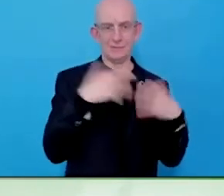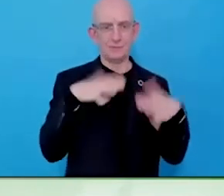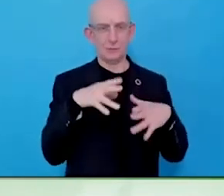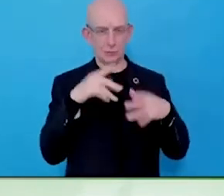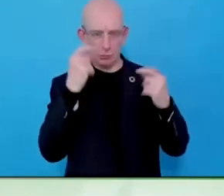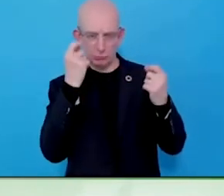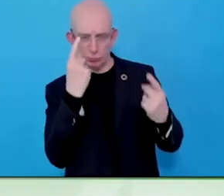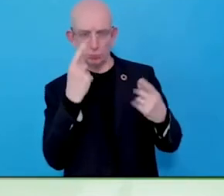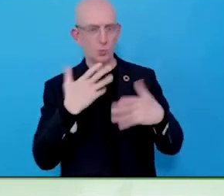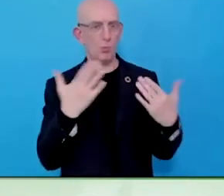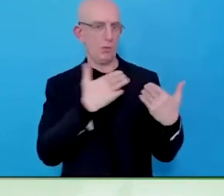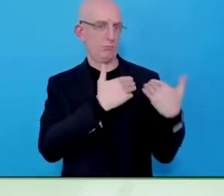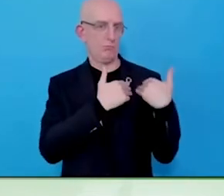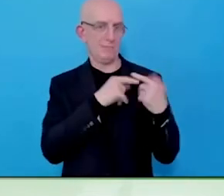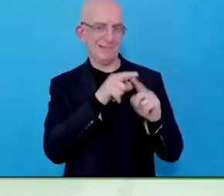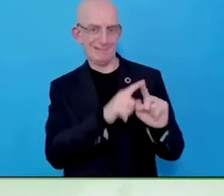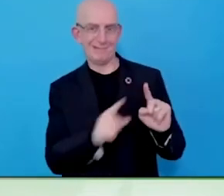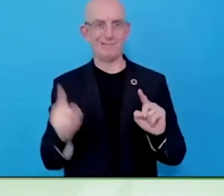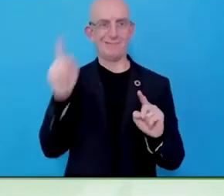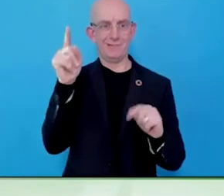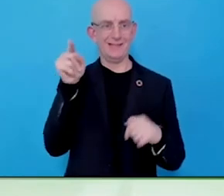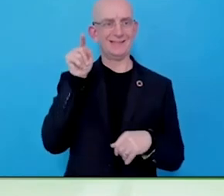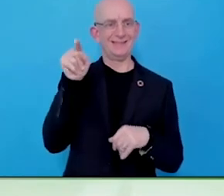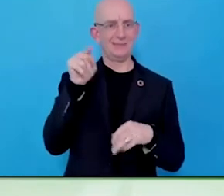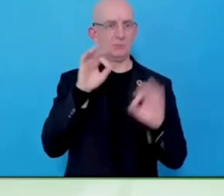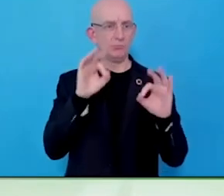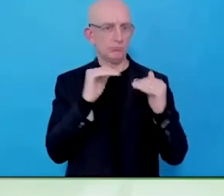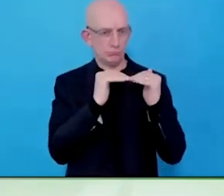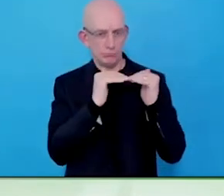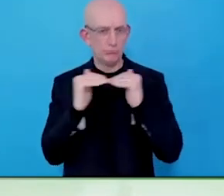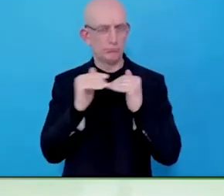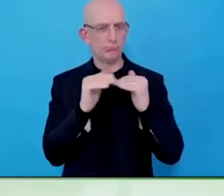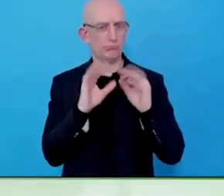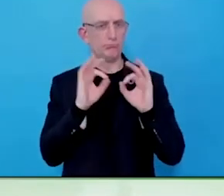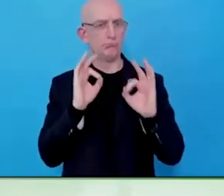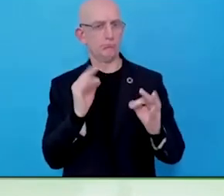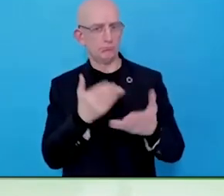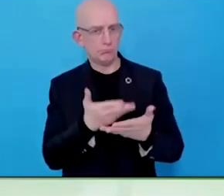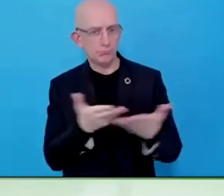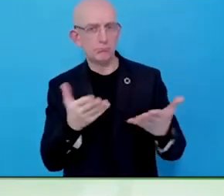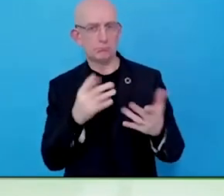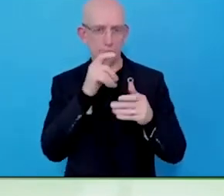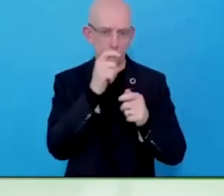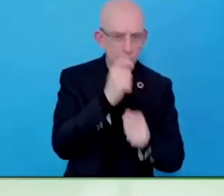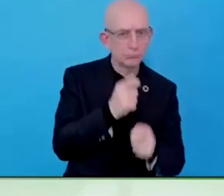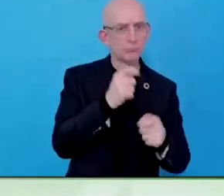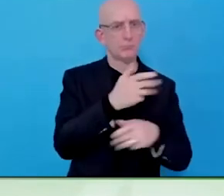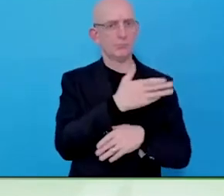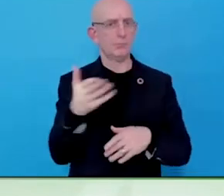Andy Garrett has been needing network and they are running at that programme on a global basis with the support of micro-link.